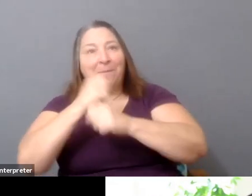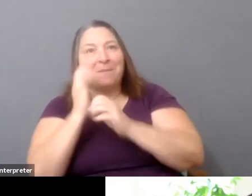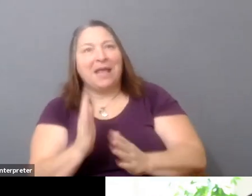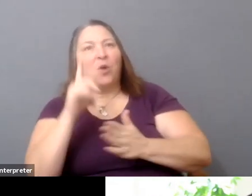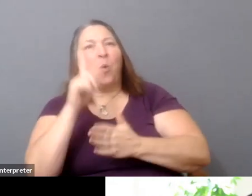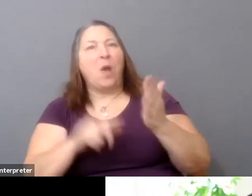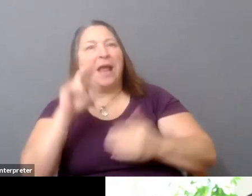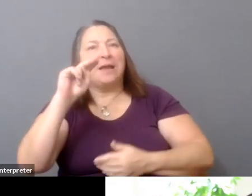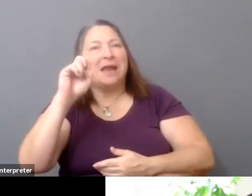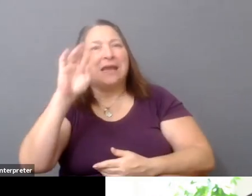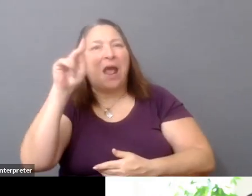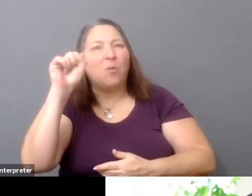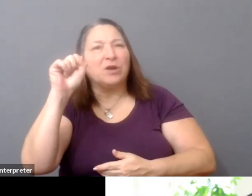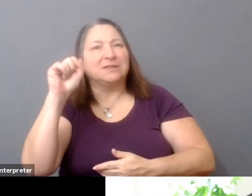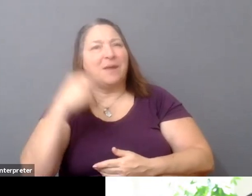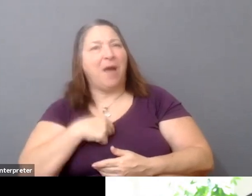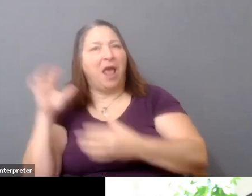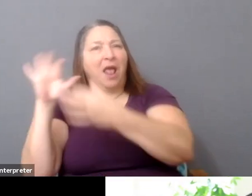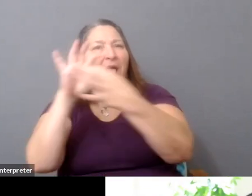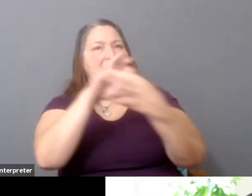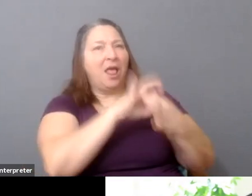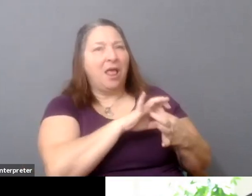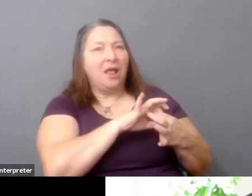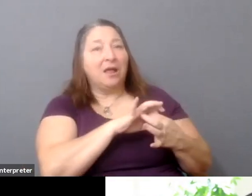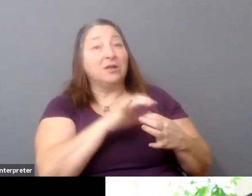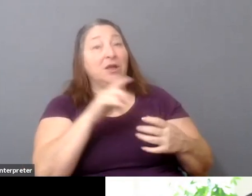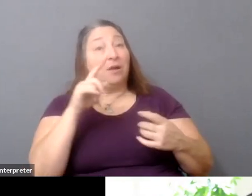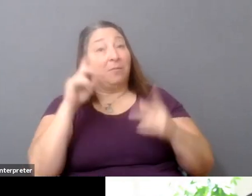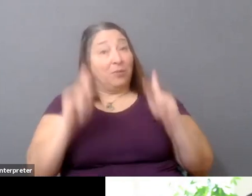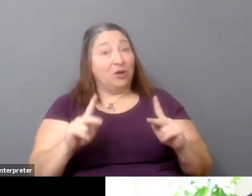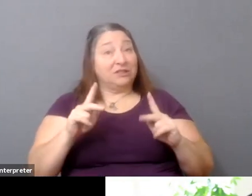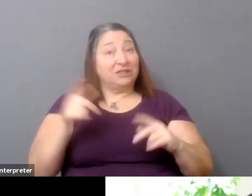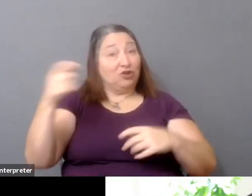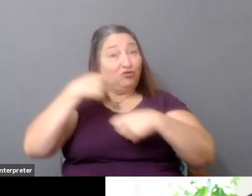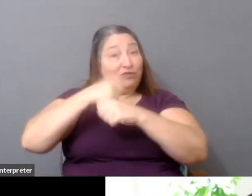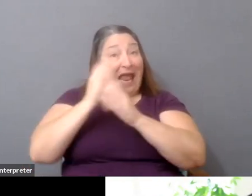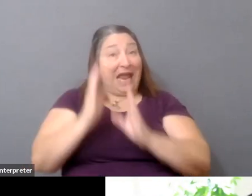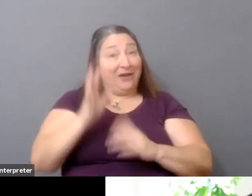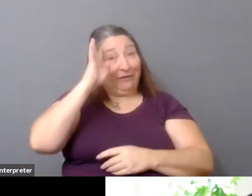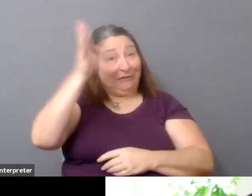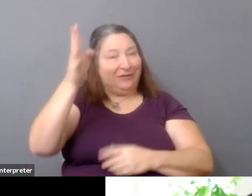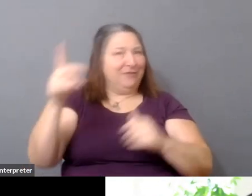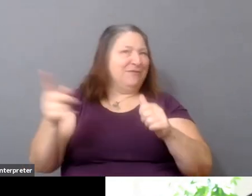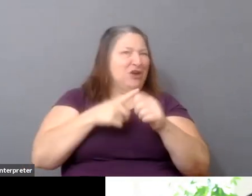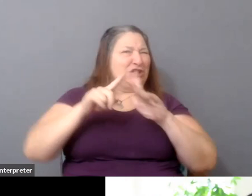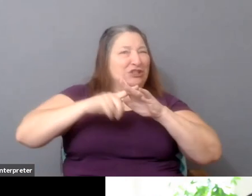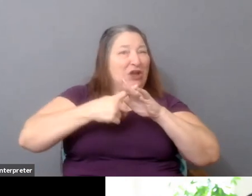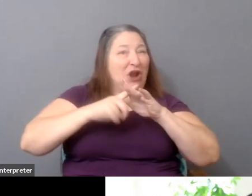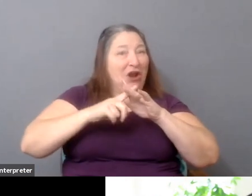What do you say to a creator who is just starting out, you know, the person I was, you know, 20-something years ago who had